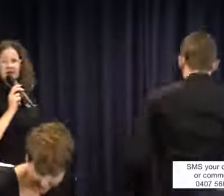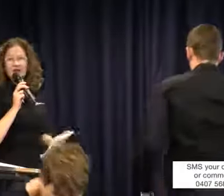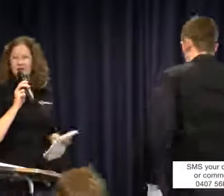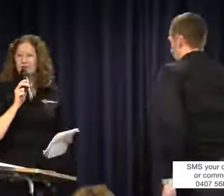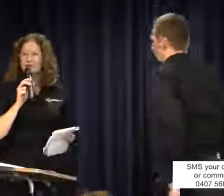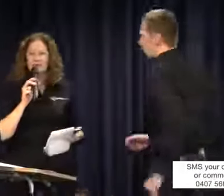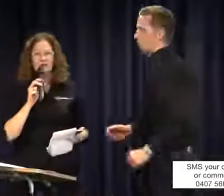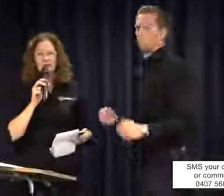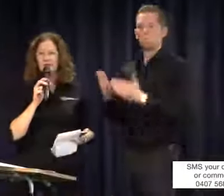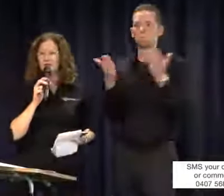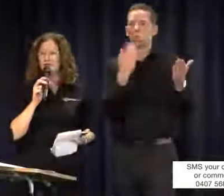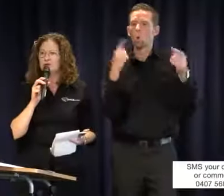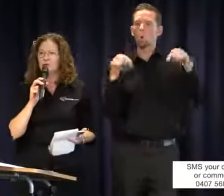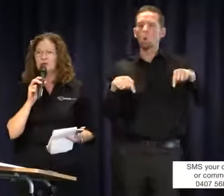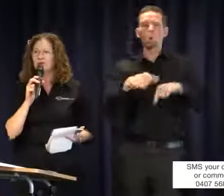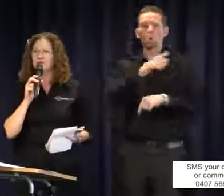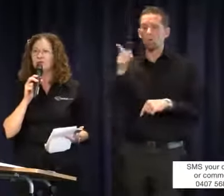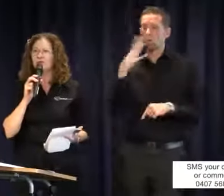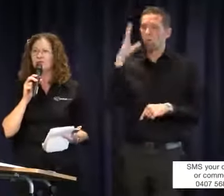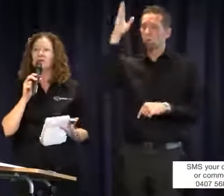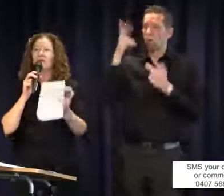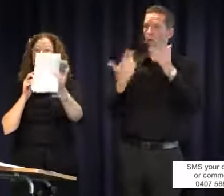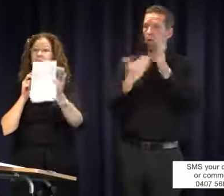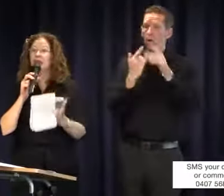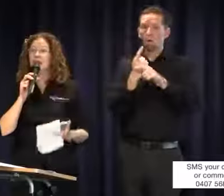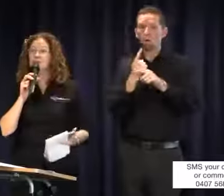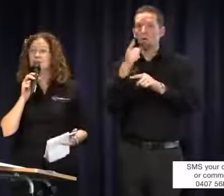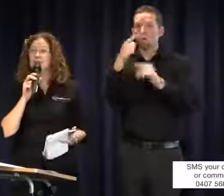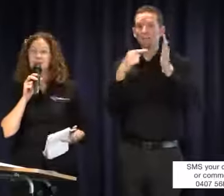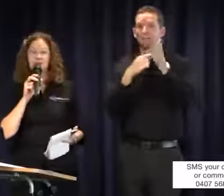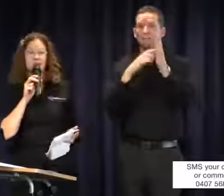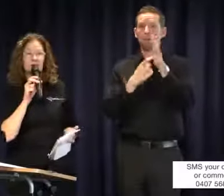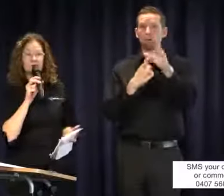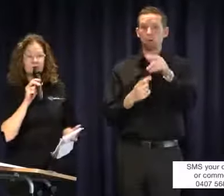Do we have anybody here who would like to make another point? Tamara.